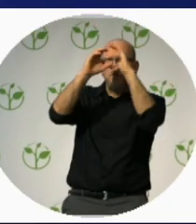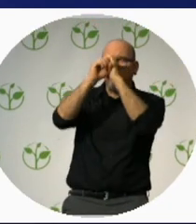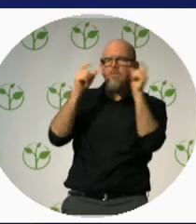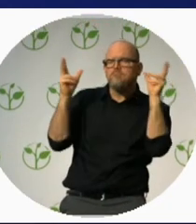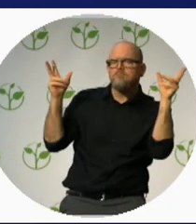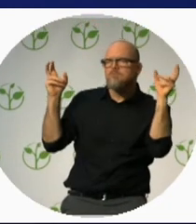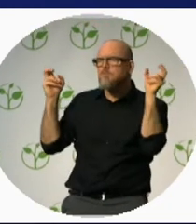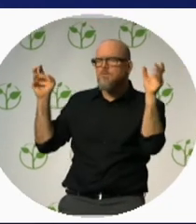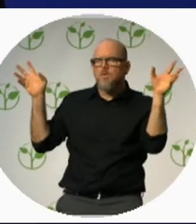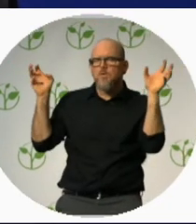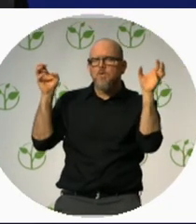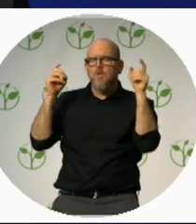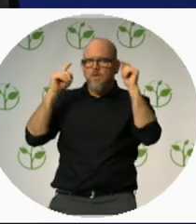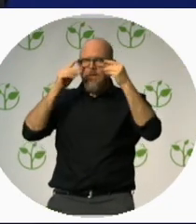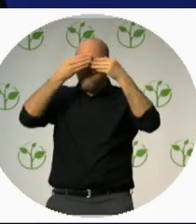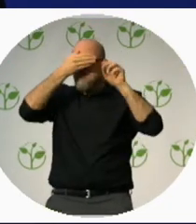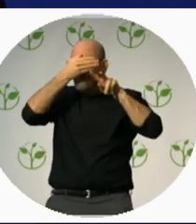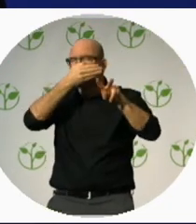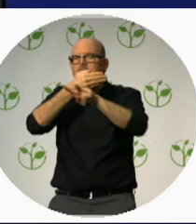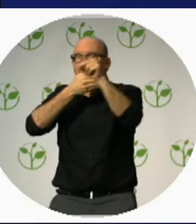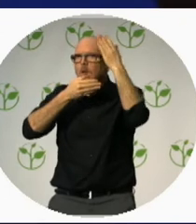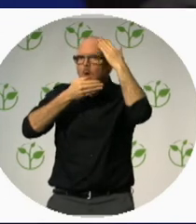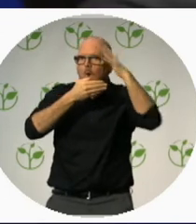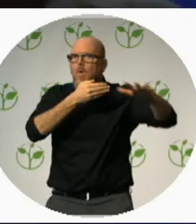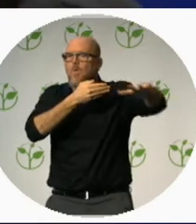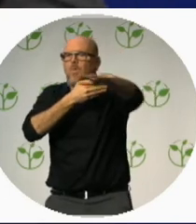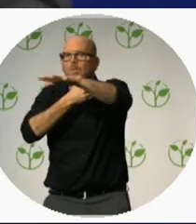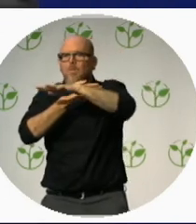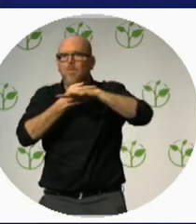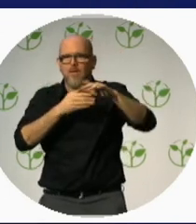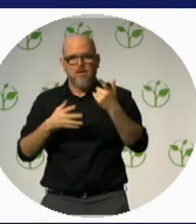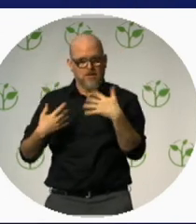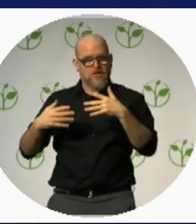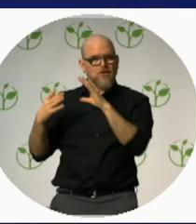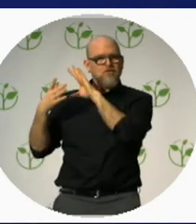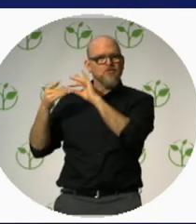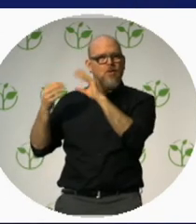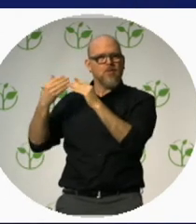Here’s a history of blind humans not doing quite so well – Struggling or being helped